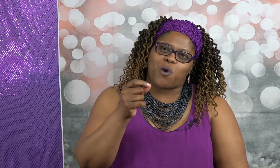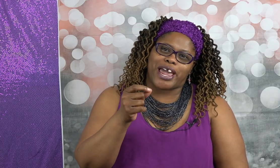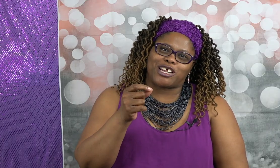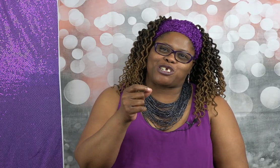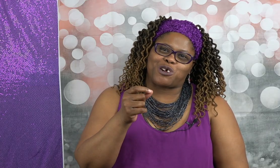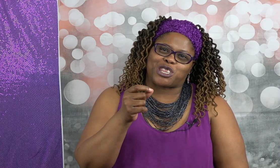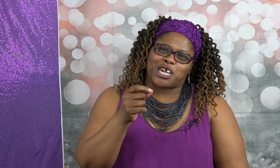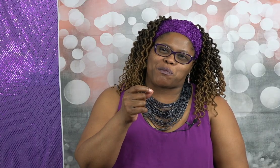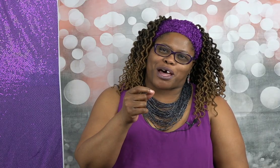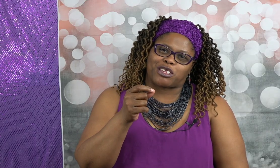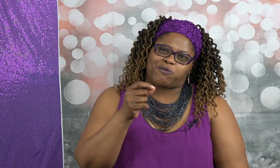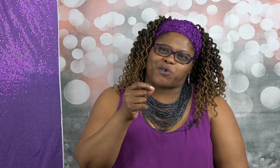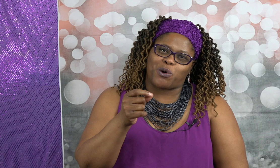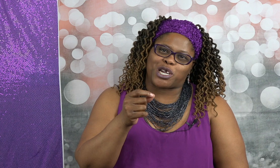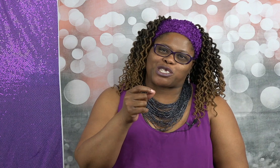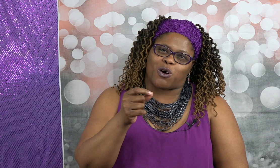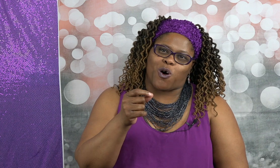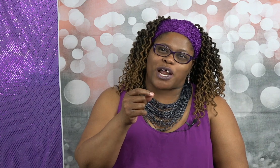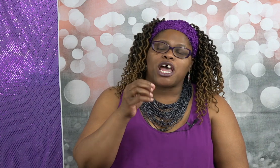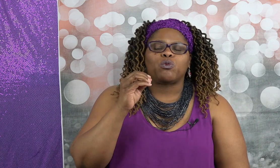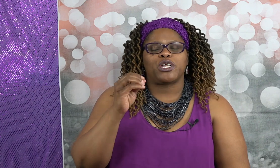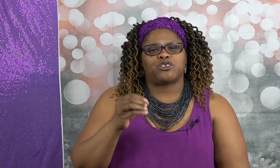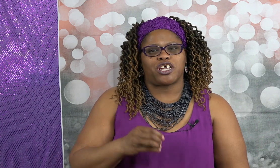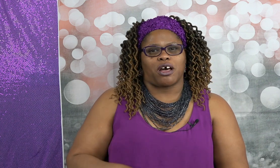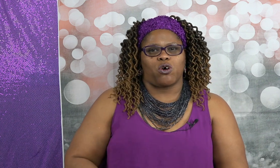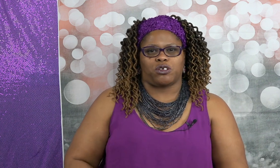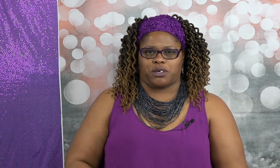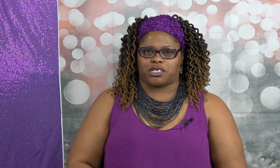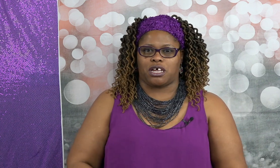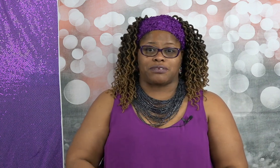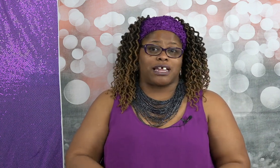way that you can think about the focus on when you set goals for yourself now